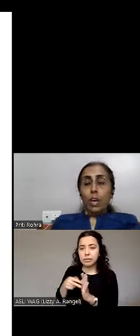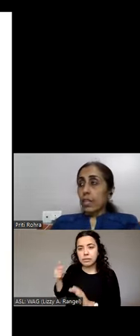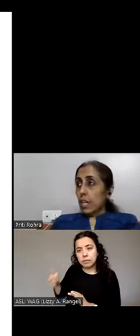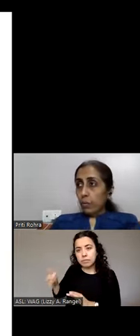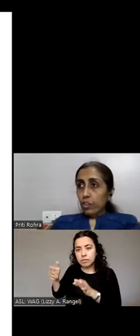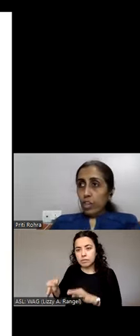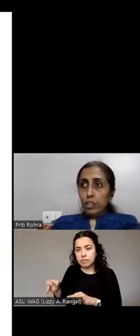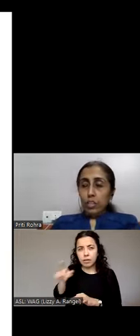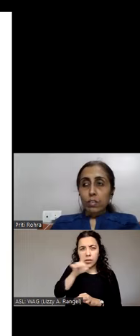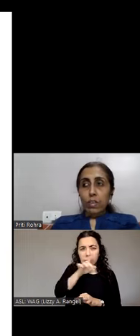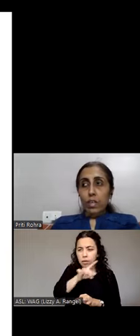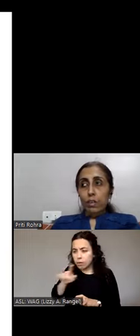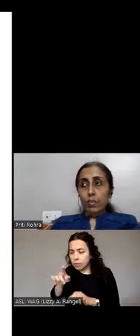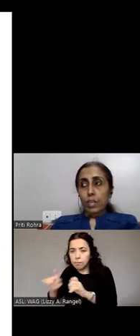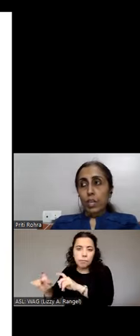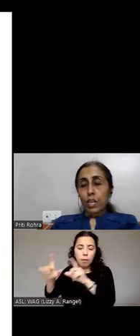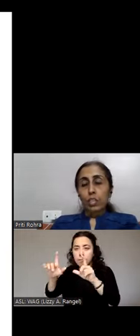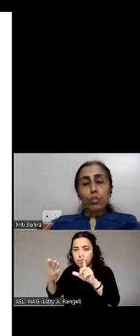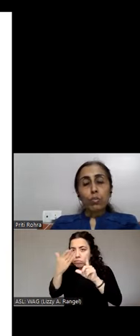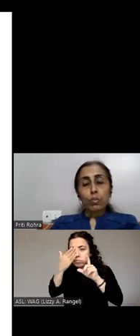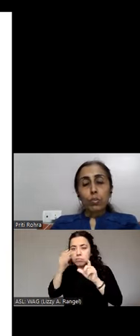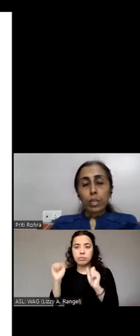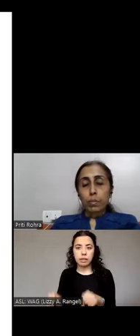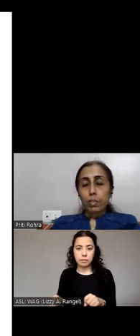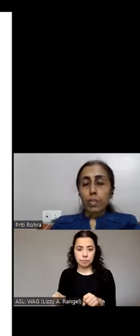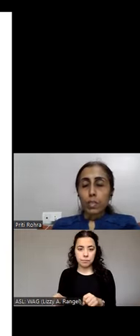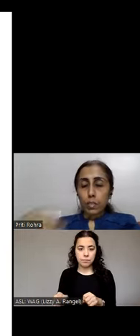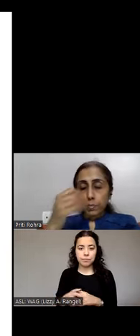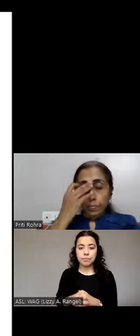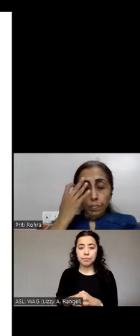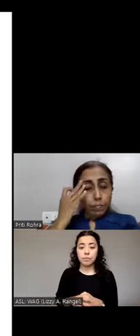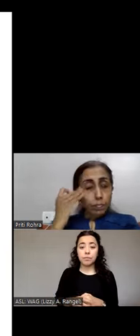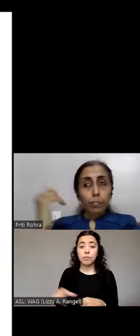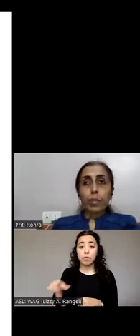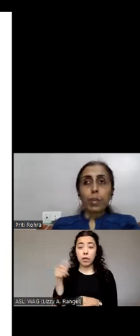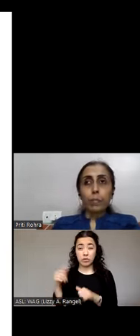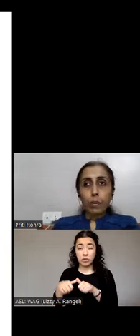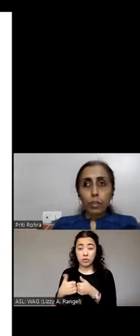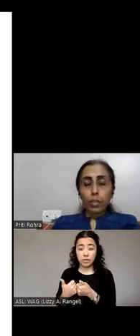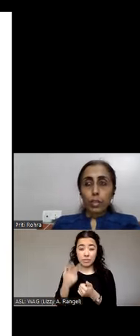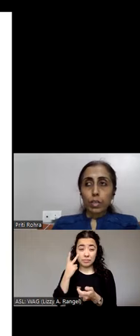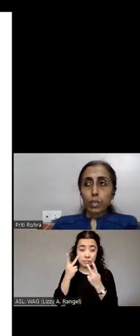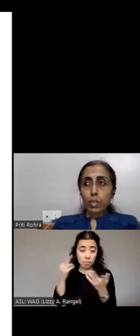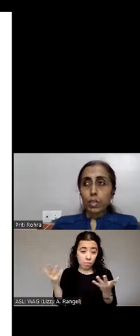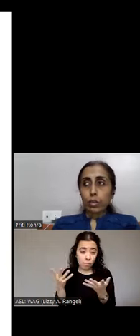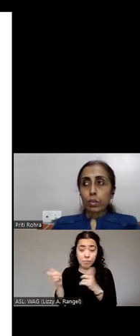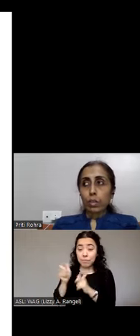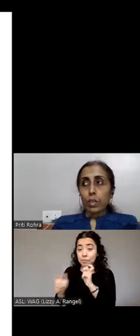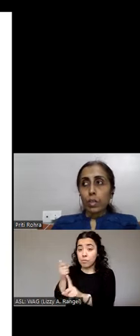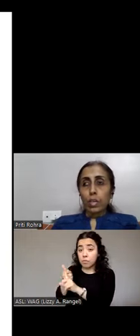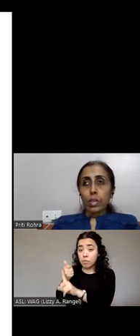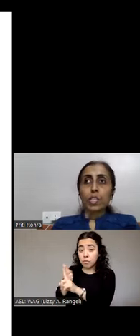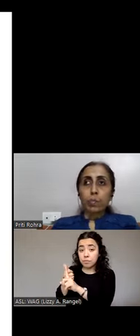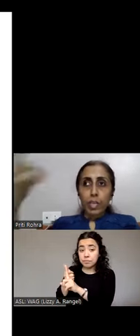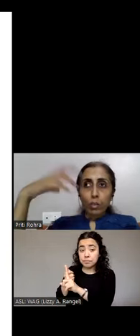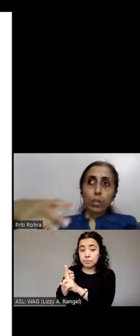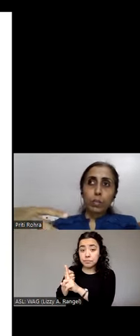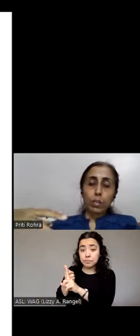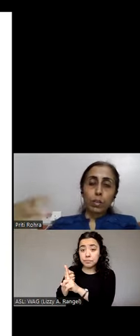Other challenges with regards to Tool Tips is people would, you know, display Tool Tips on